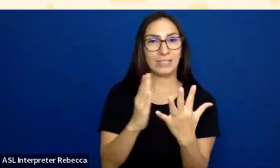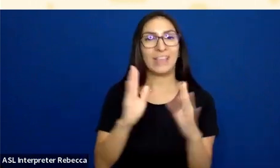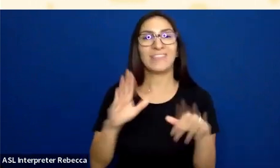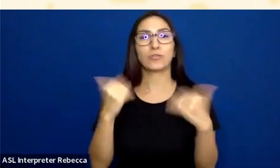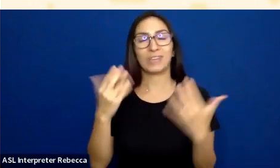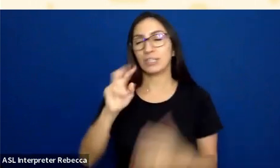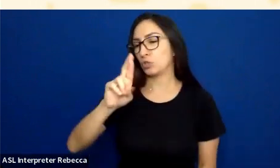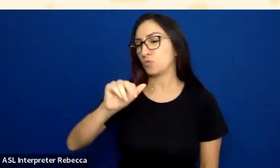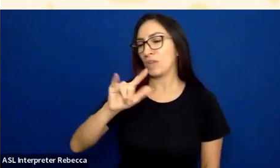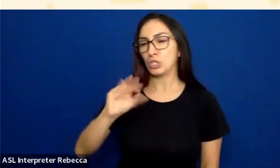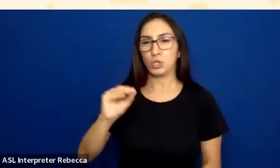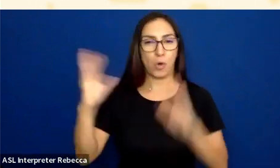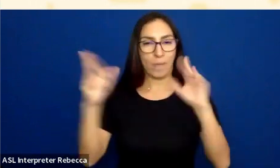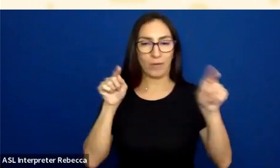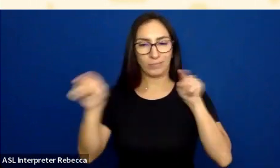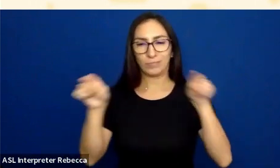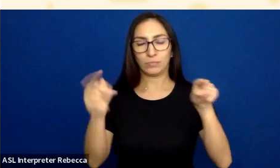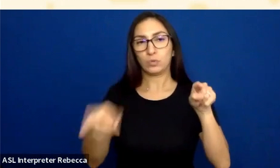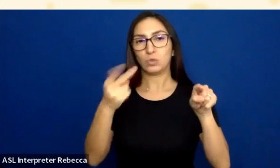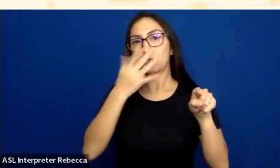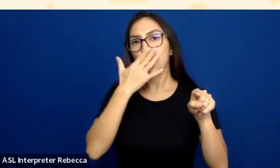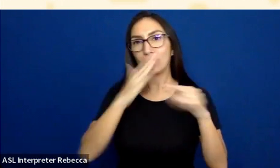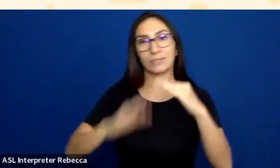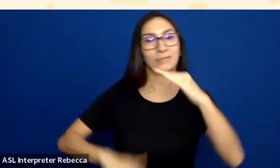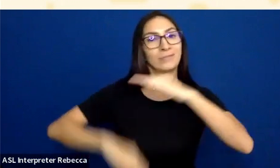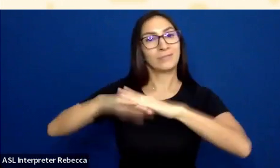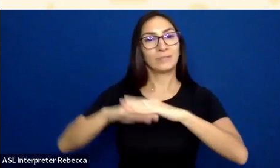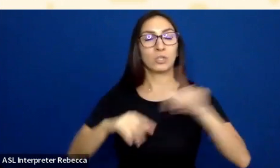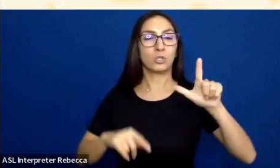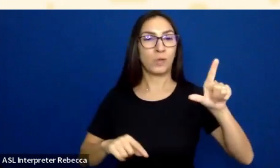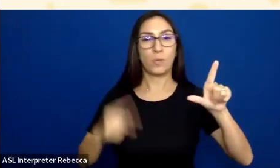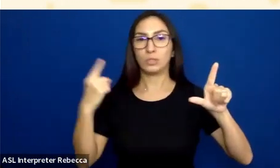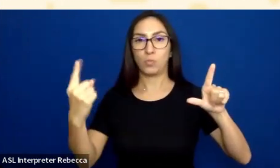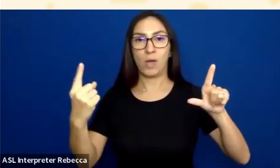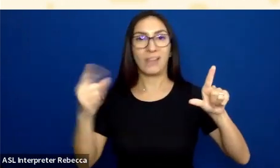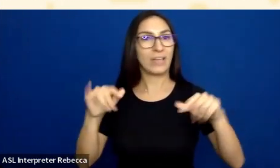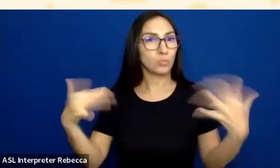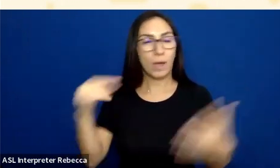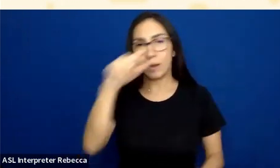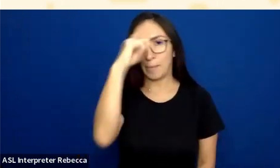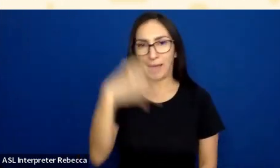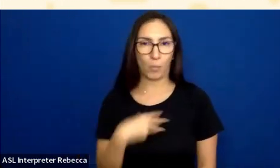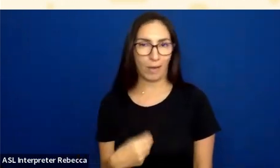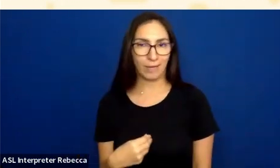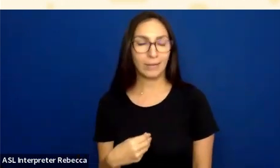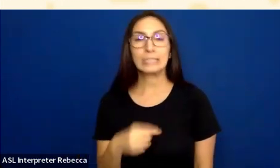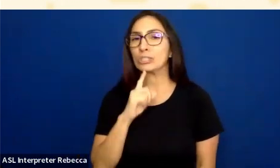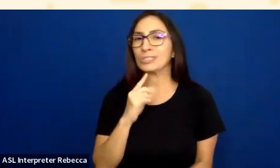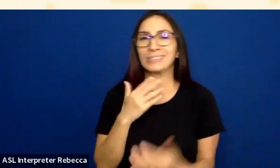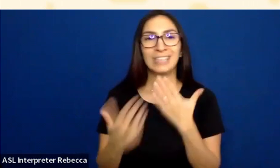Now, the highest this ratio can be is 21-to-1, and that's black and white. It does not matter if it's black on white or white on black,